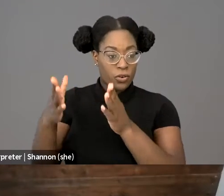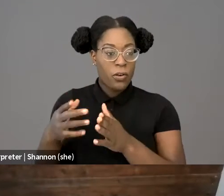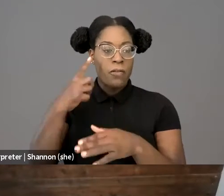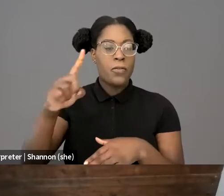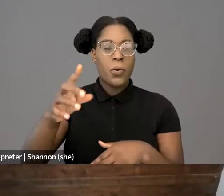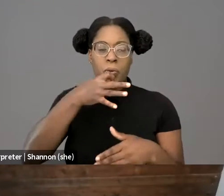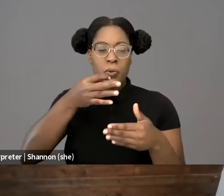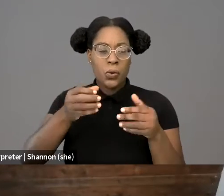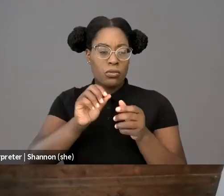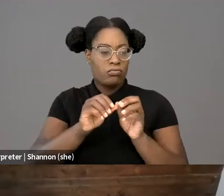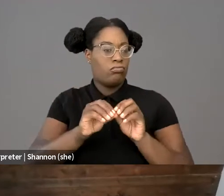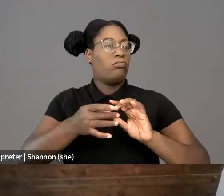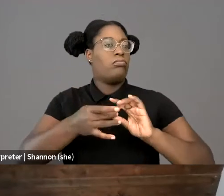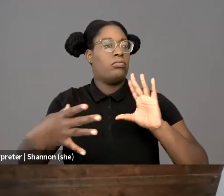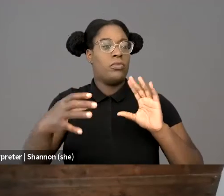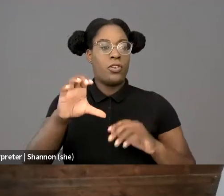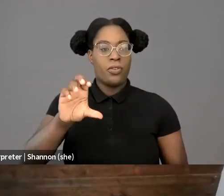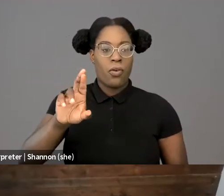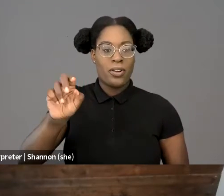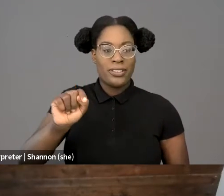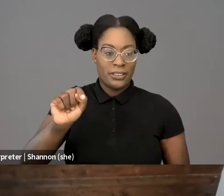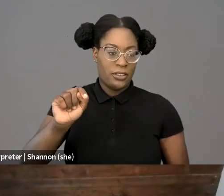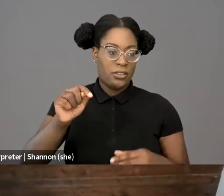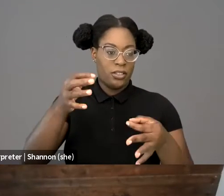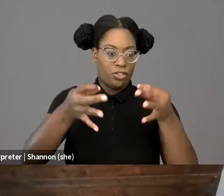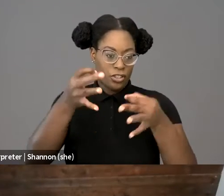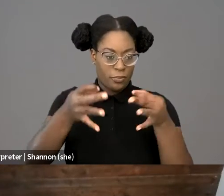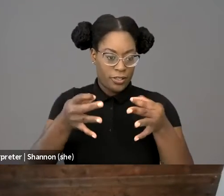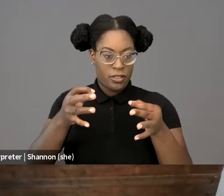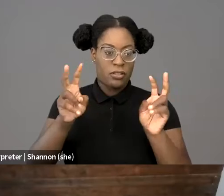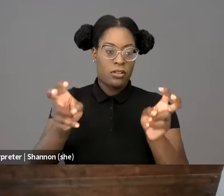Governor Cuomo has appointed him to serve on the Judicial Screenings Committee,